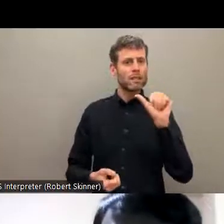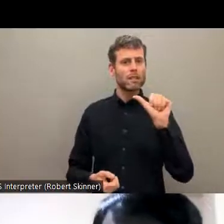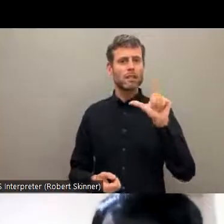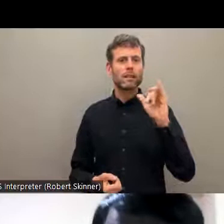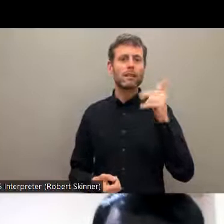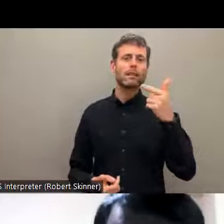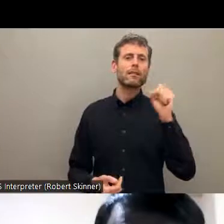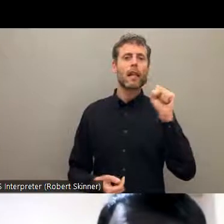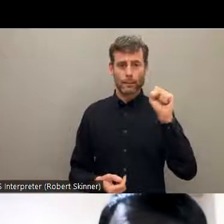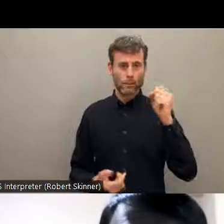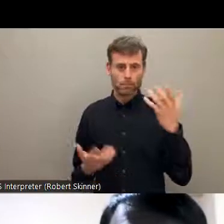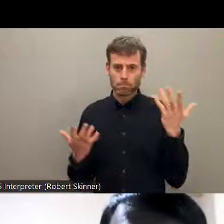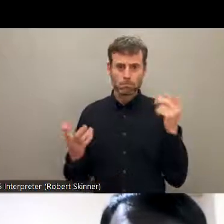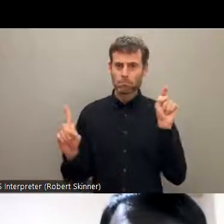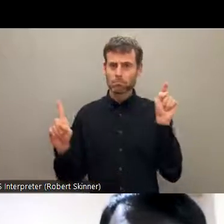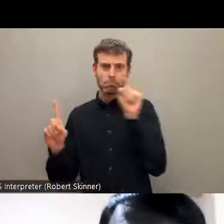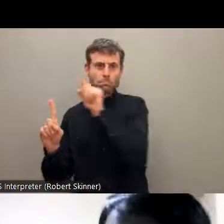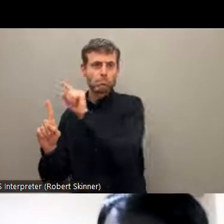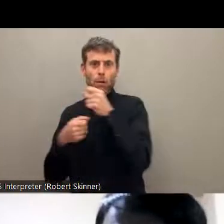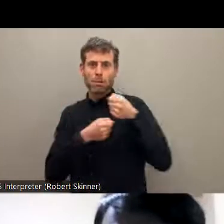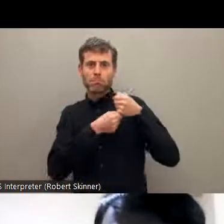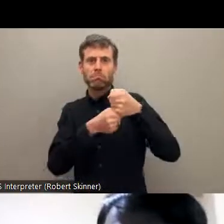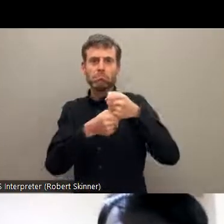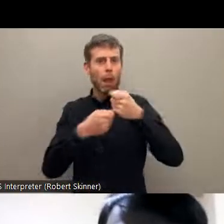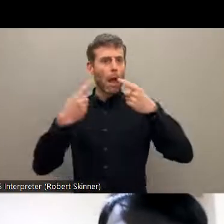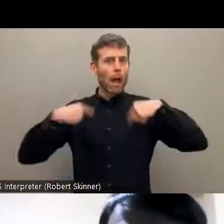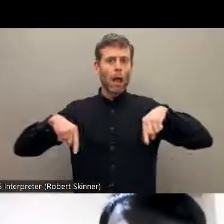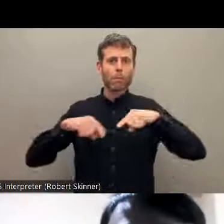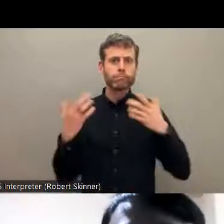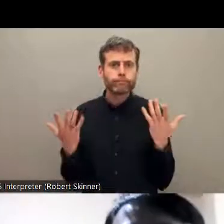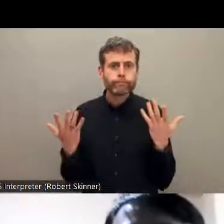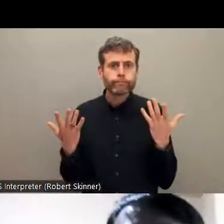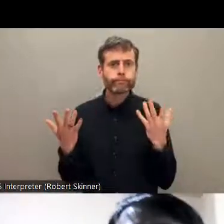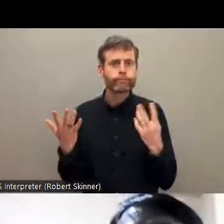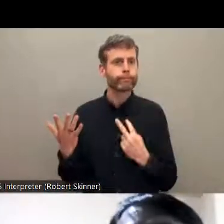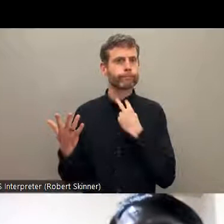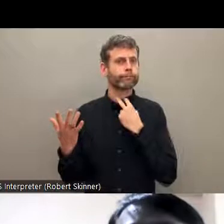requirement of the federation. The issues of